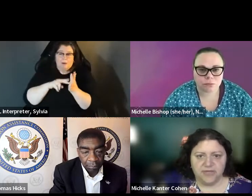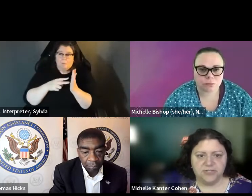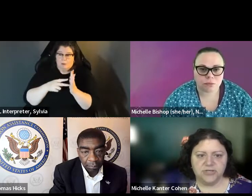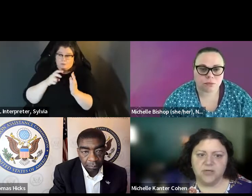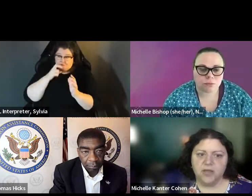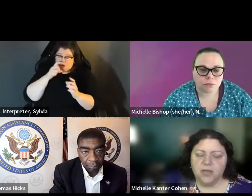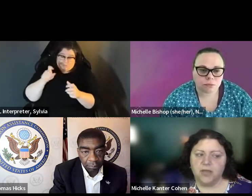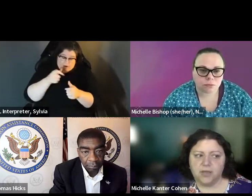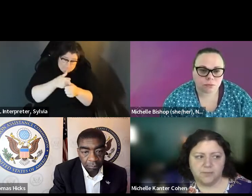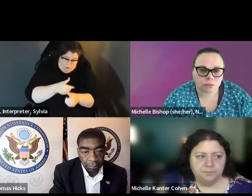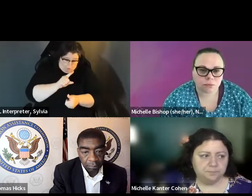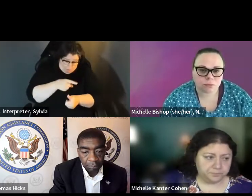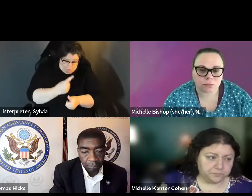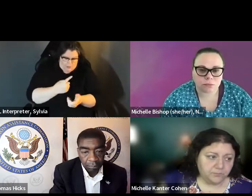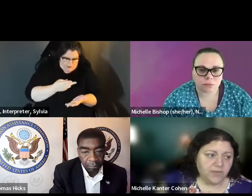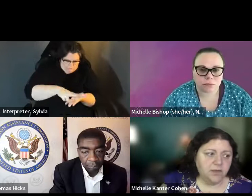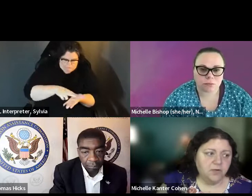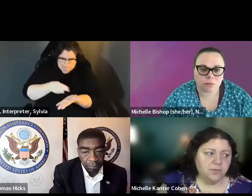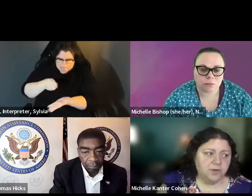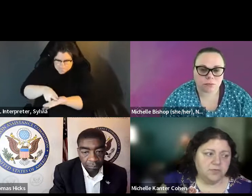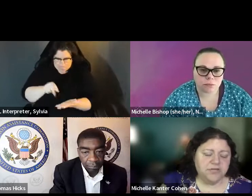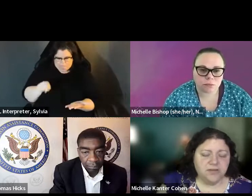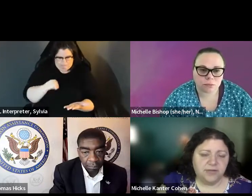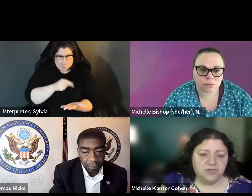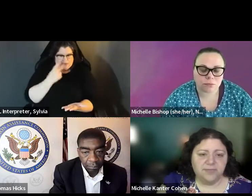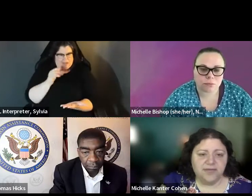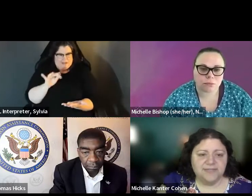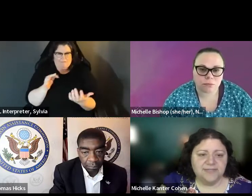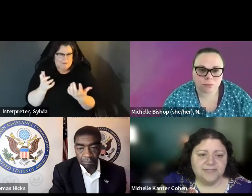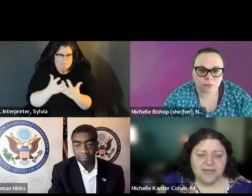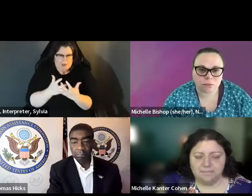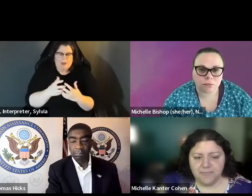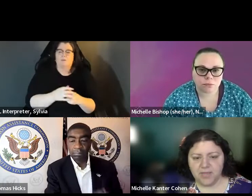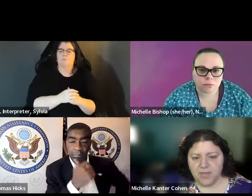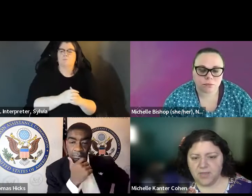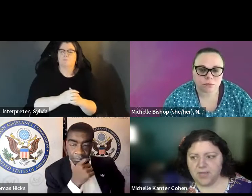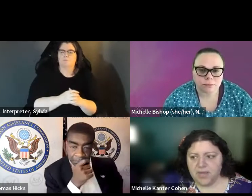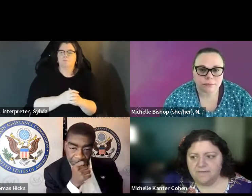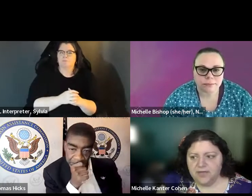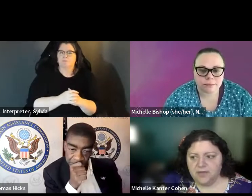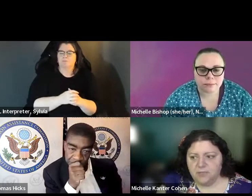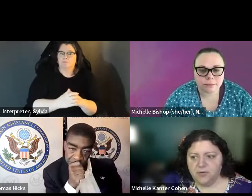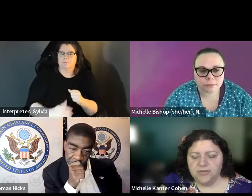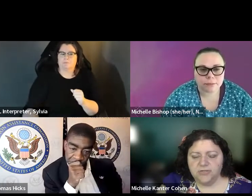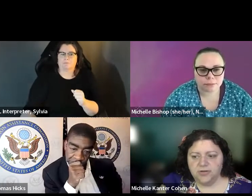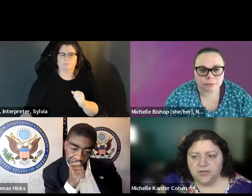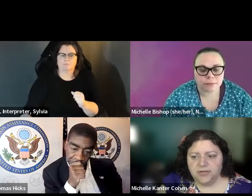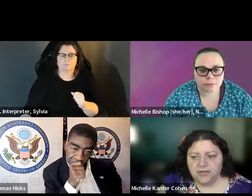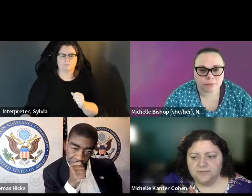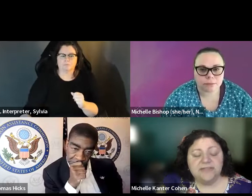. So it shouldn't feel, you know, like signature matching Signature matching. Is is inevitable in terms of of verification. is inevitable in terms of verification.